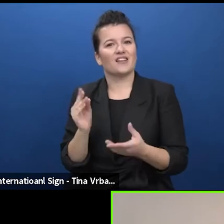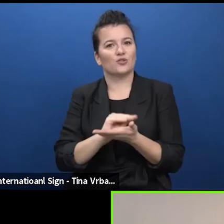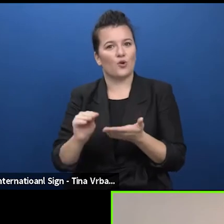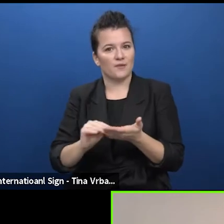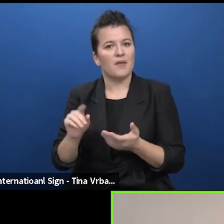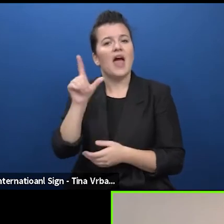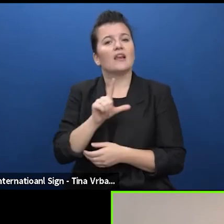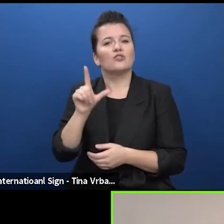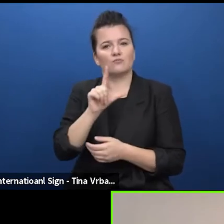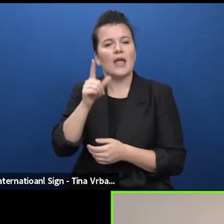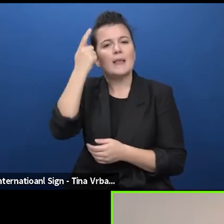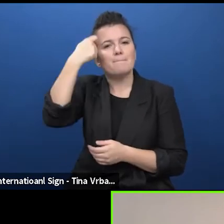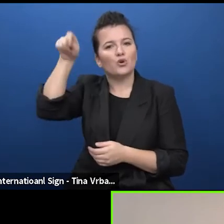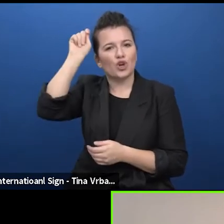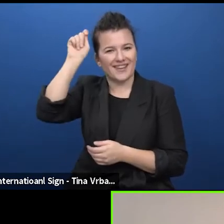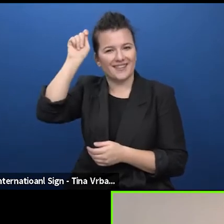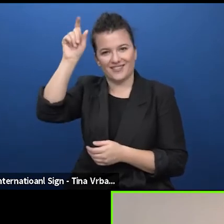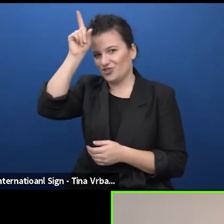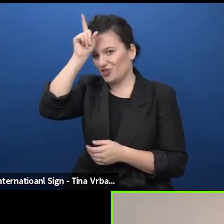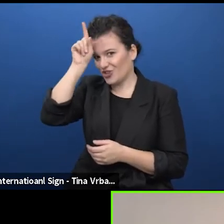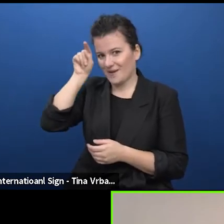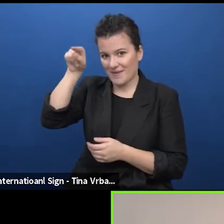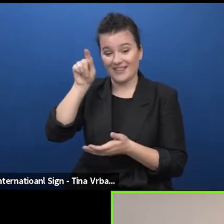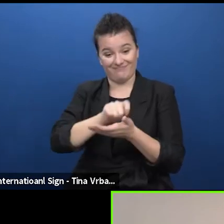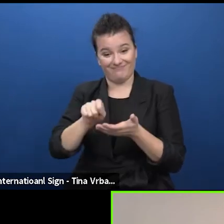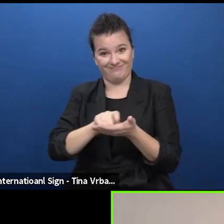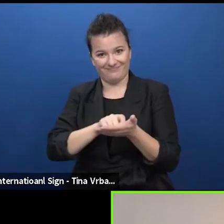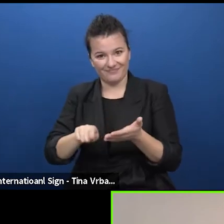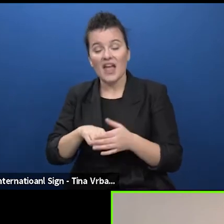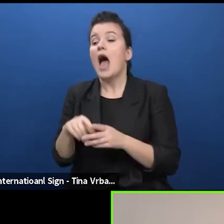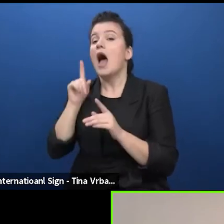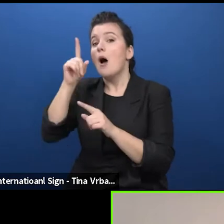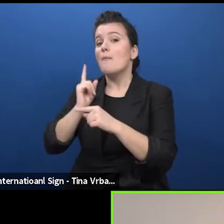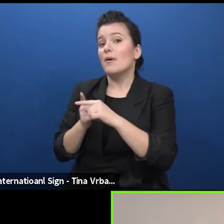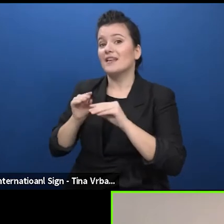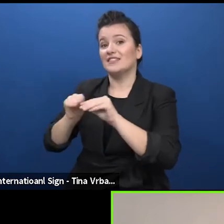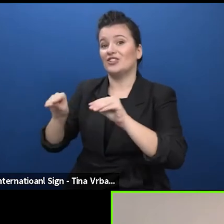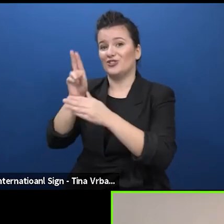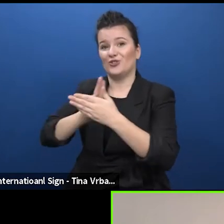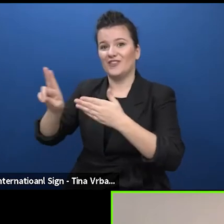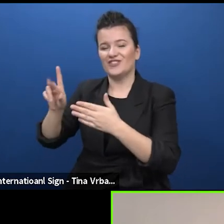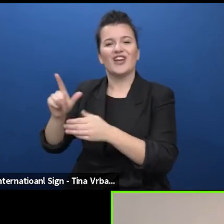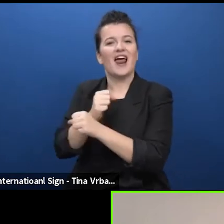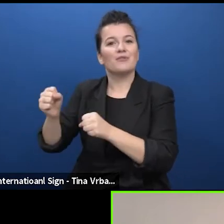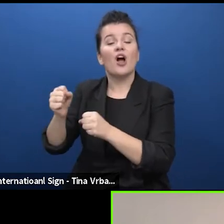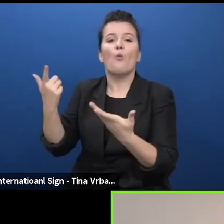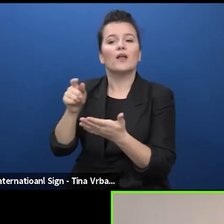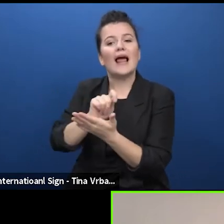Berlin and he is also teaching literature and drama at the University of Luxembourg. This is us,